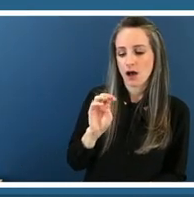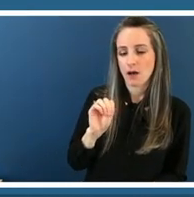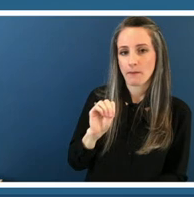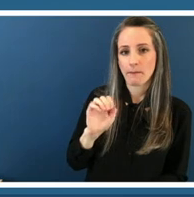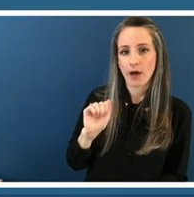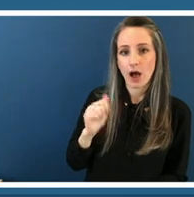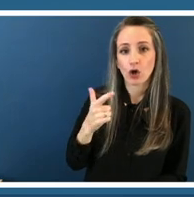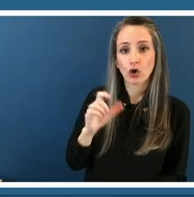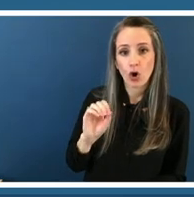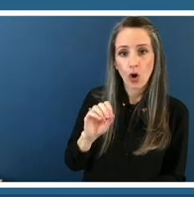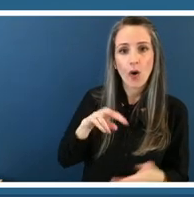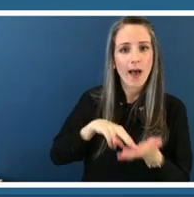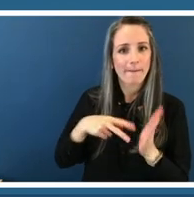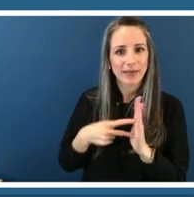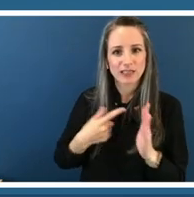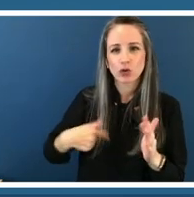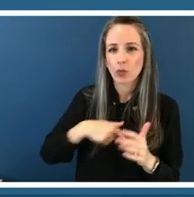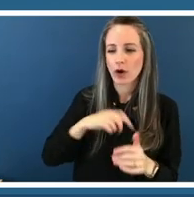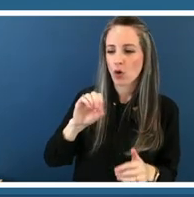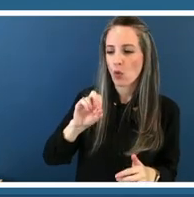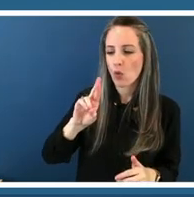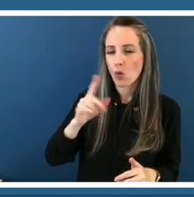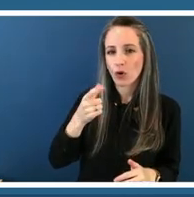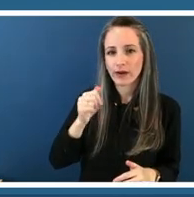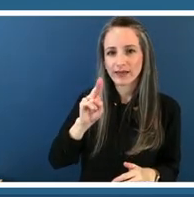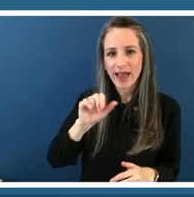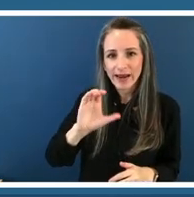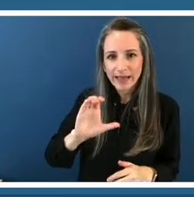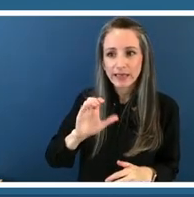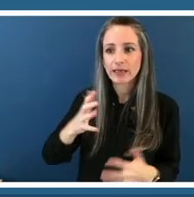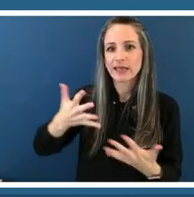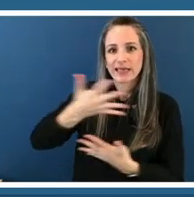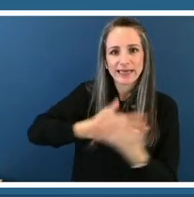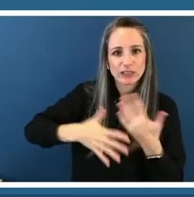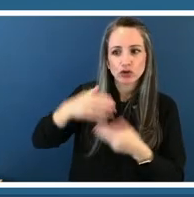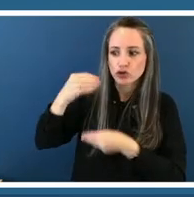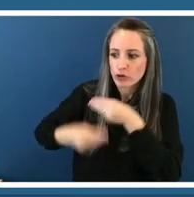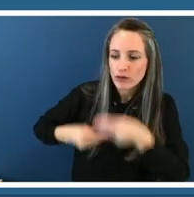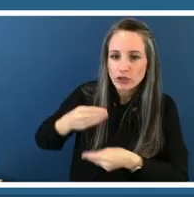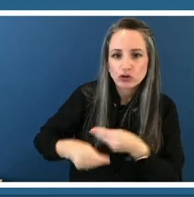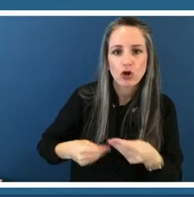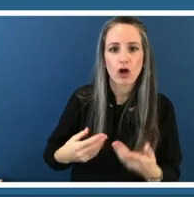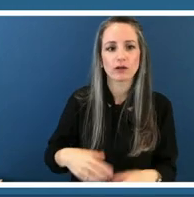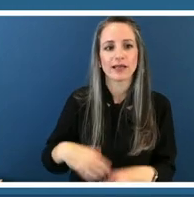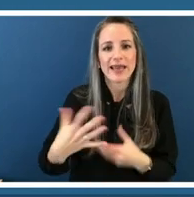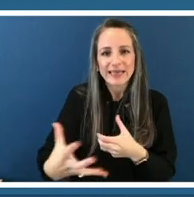intergenerational collaborative